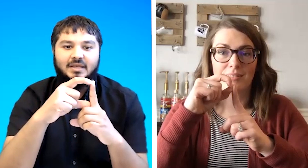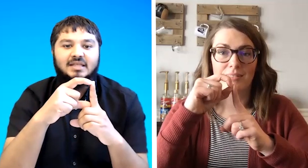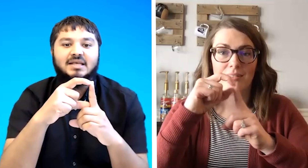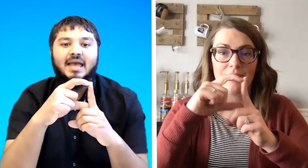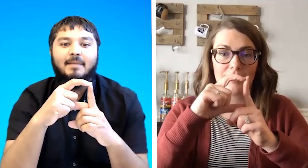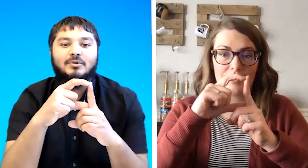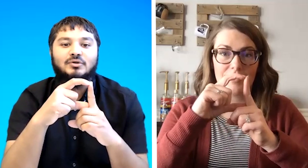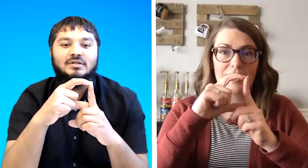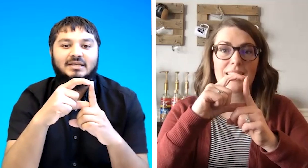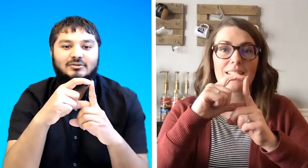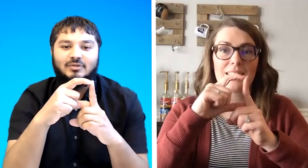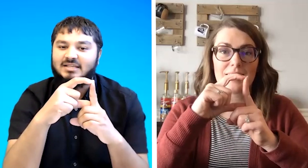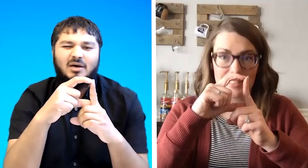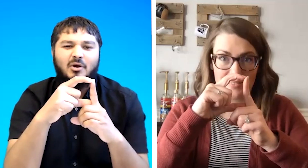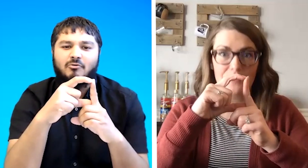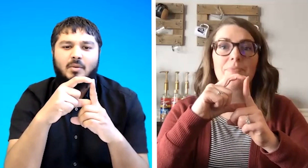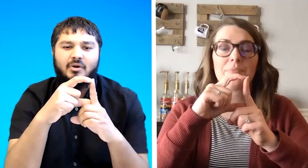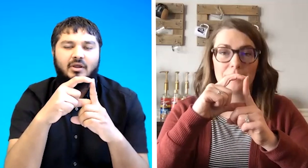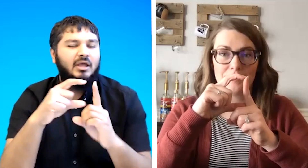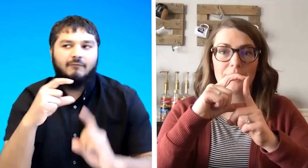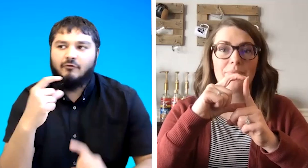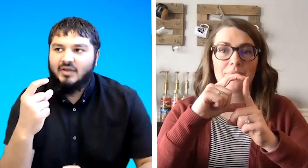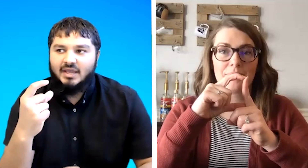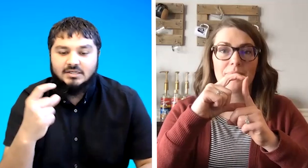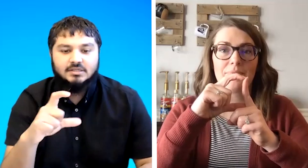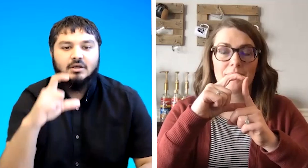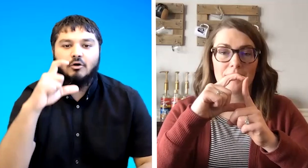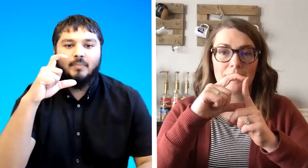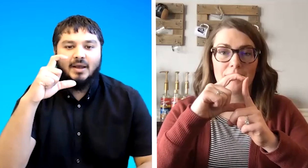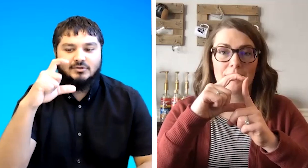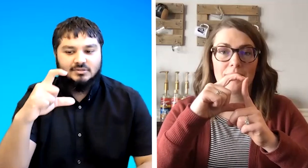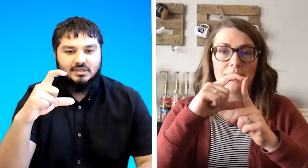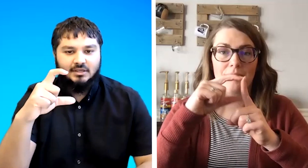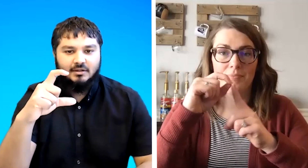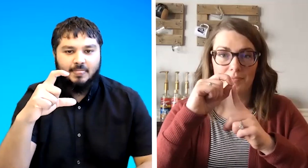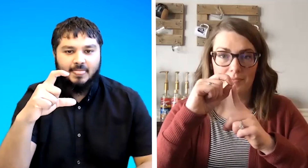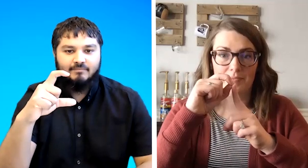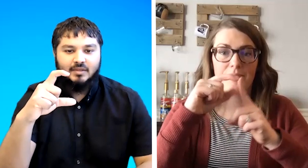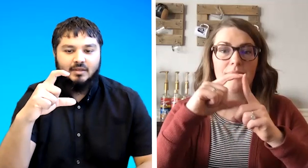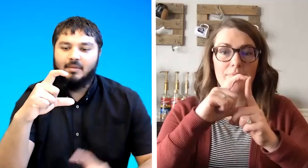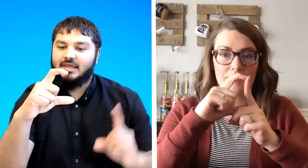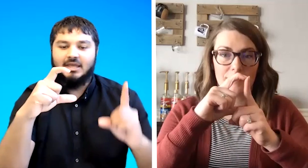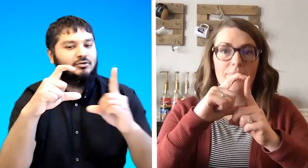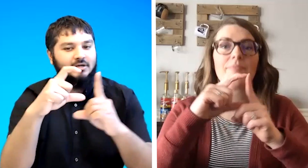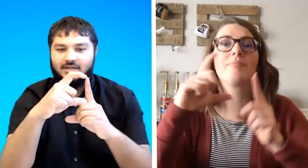it's a capital d so that's how i remember it if you forget it go back to c make it into a d